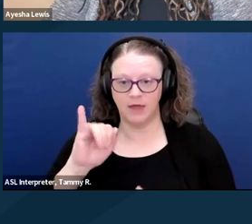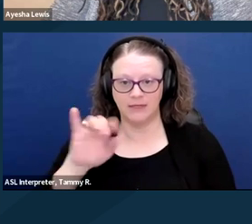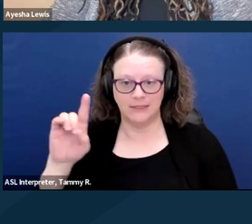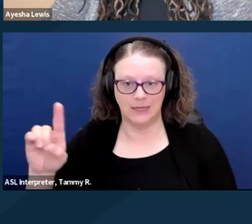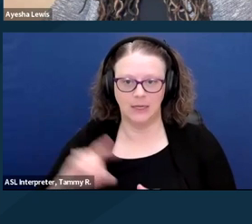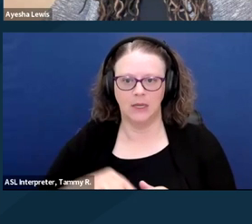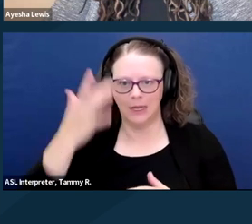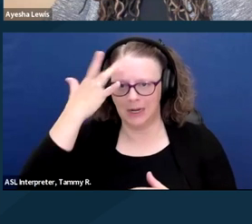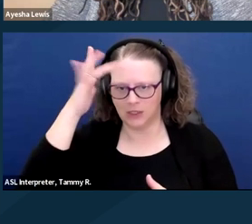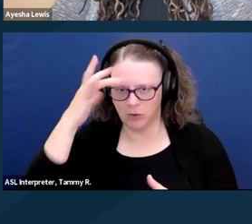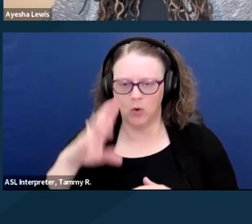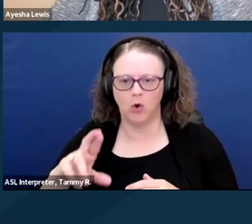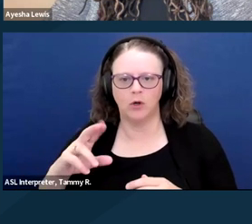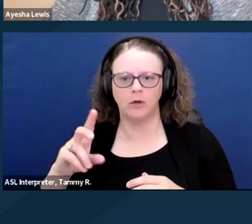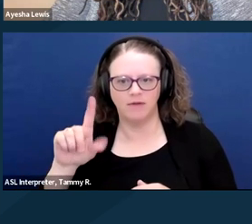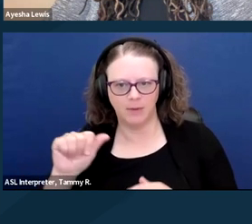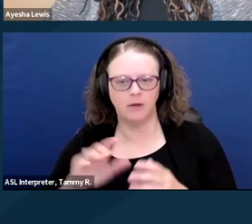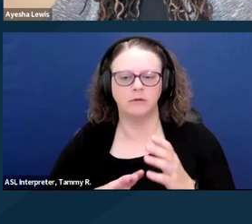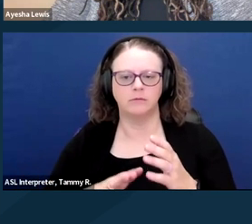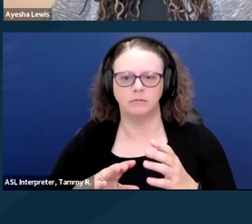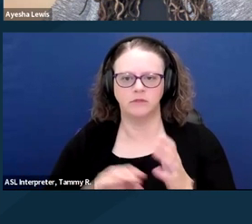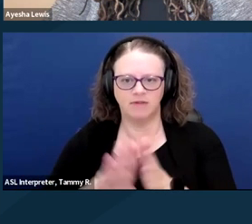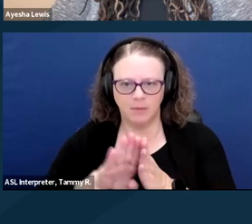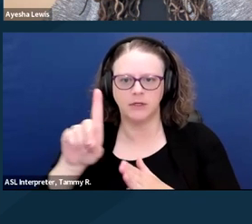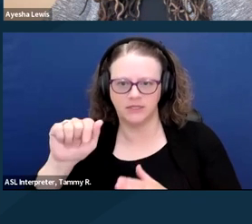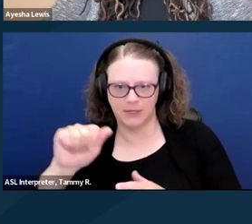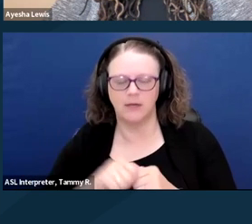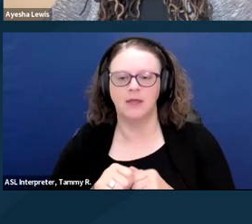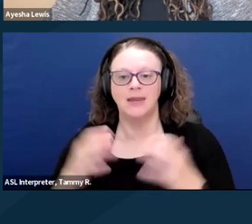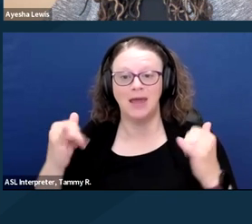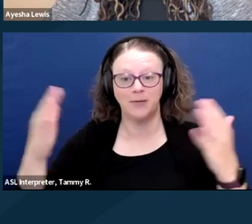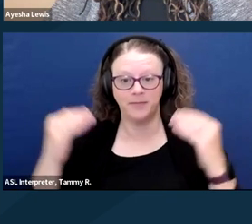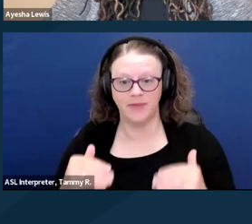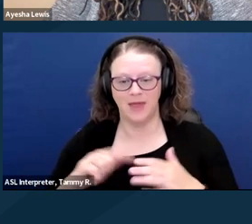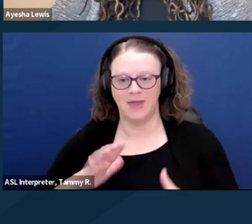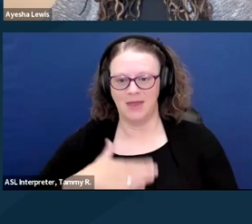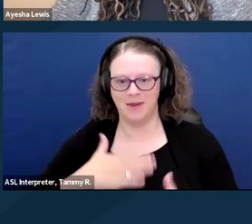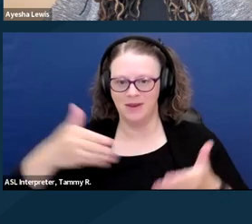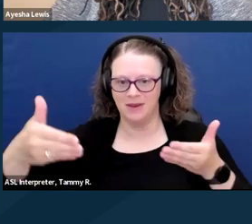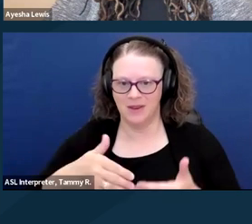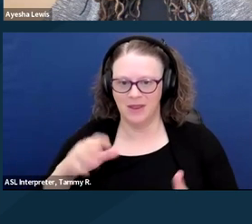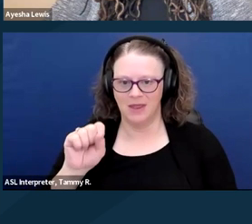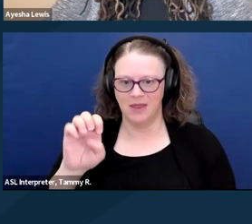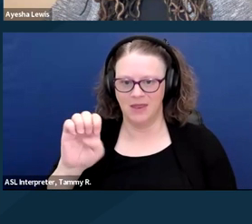And without further ado, I am happy to introduce Seamus McKeon from Congressman Panetta's office.